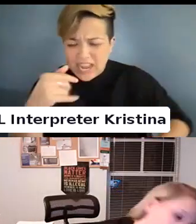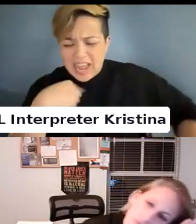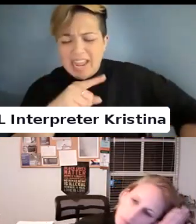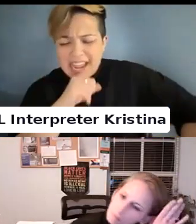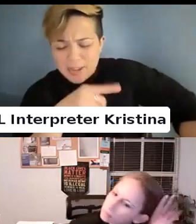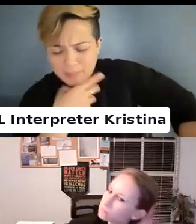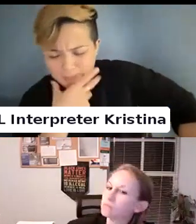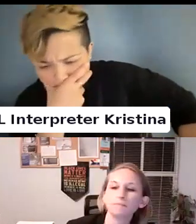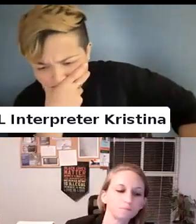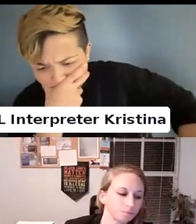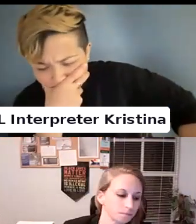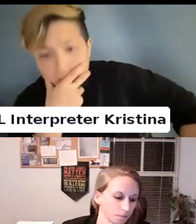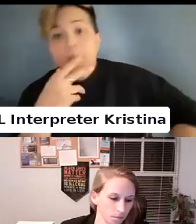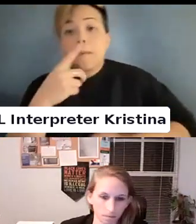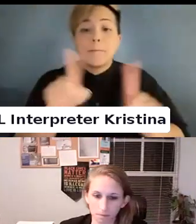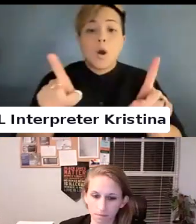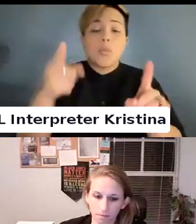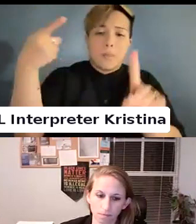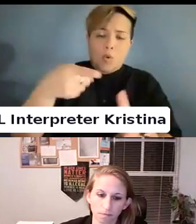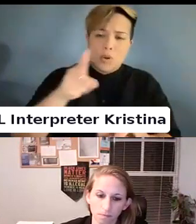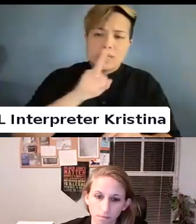But. The point is.